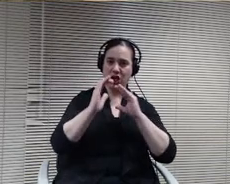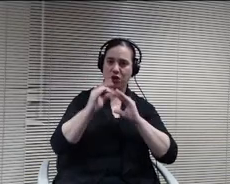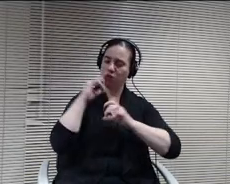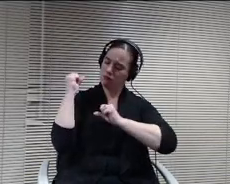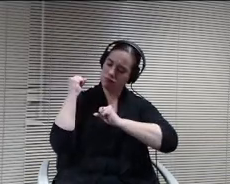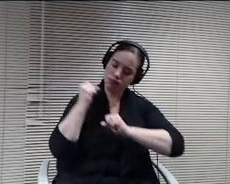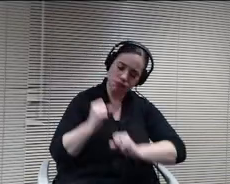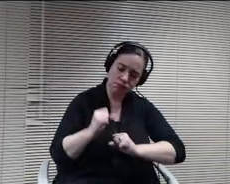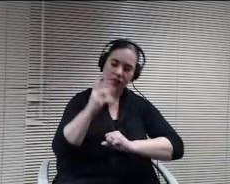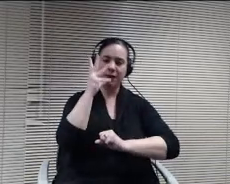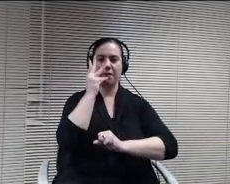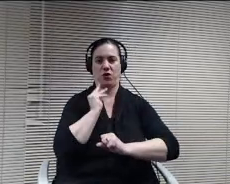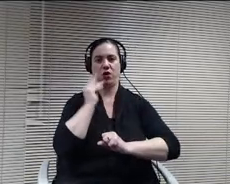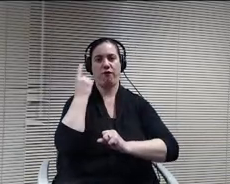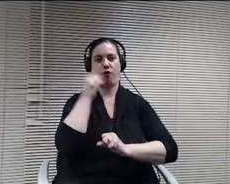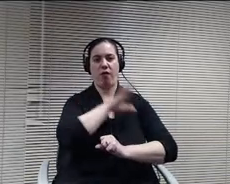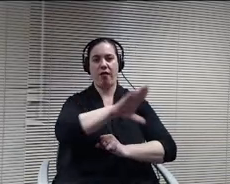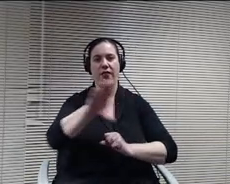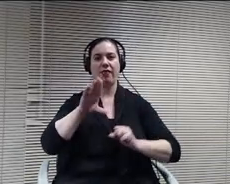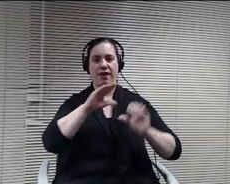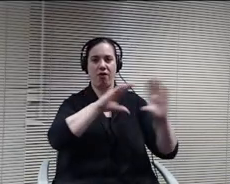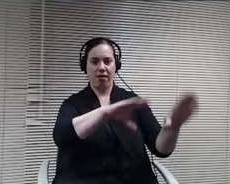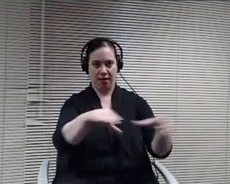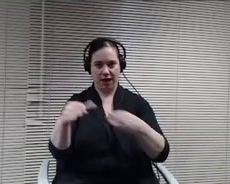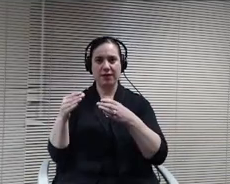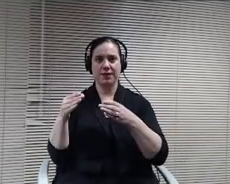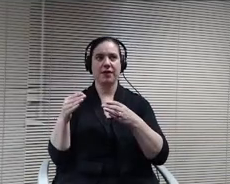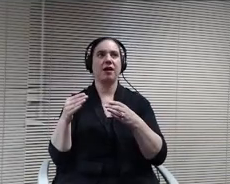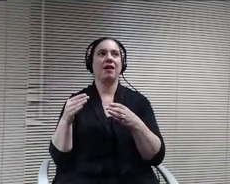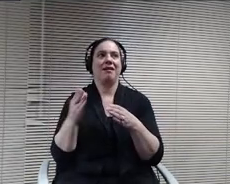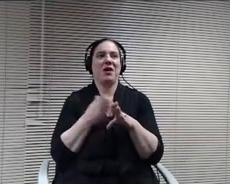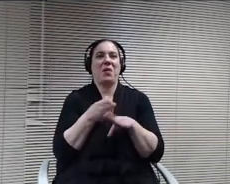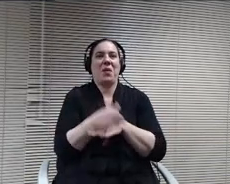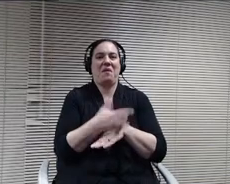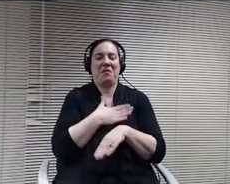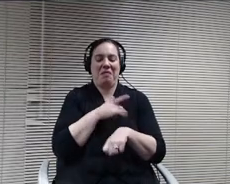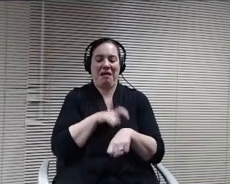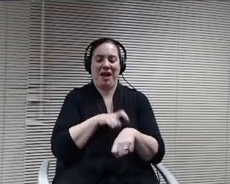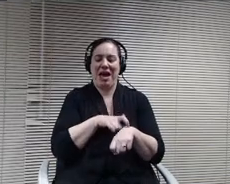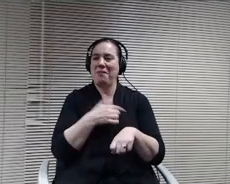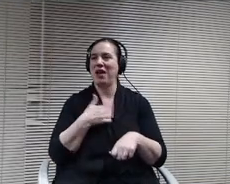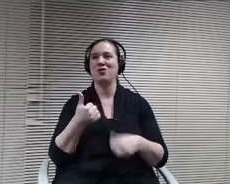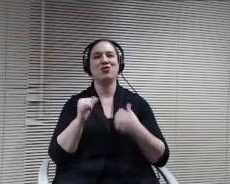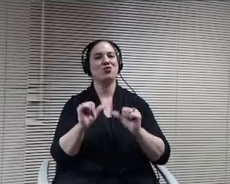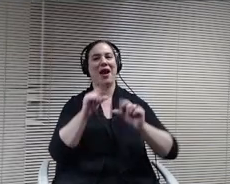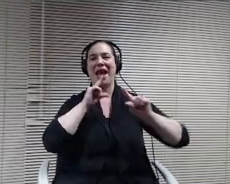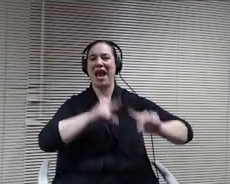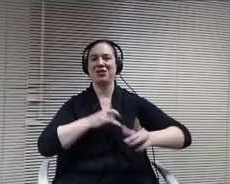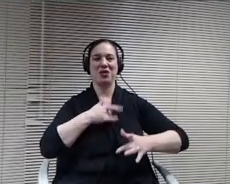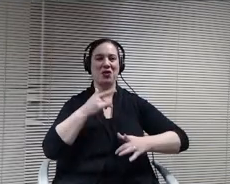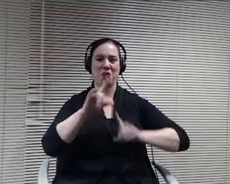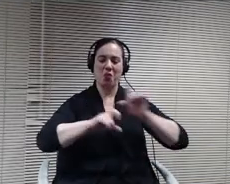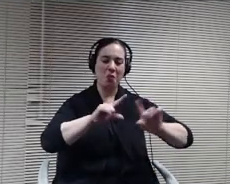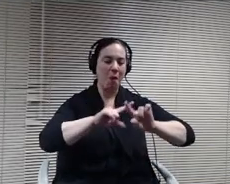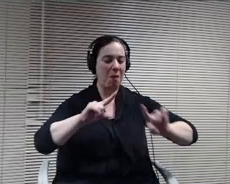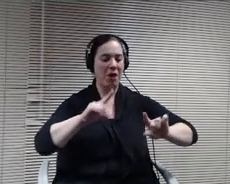So I've got a little over. I tried to come back to the questions. We're really excited about this opportunity. I think it fulfills our hope of having a